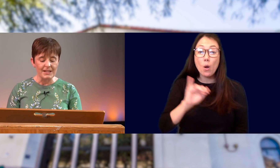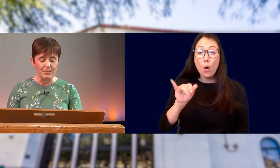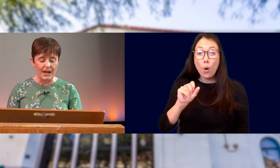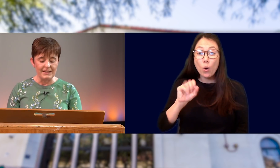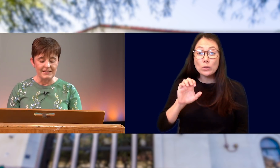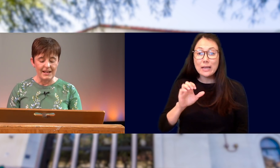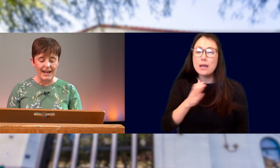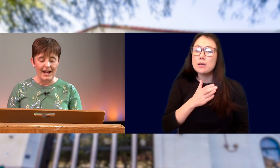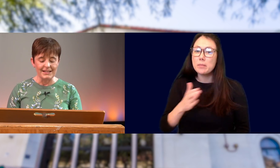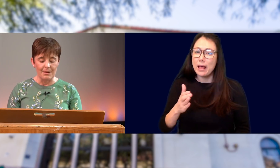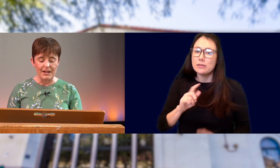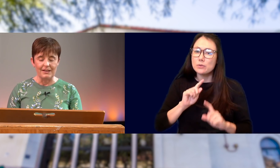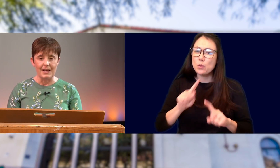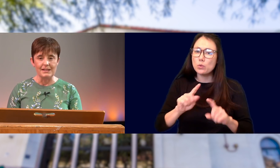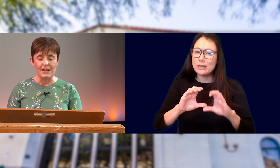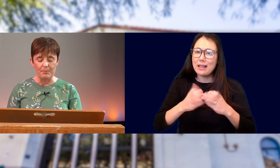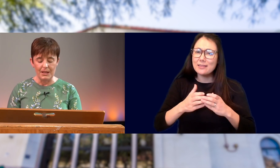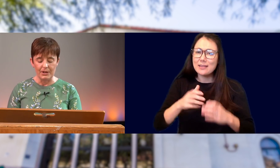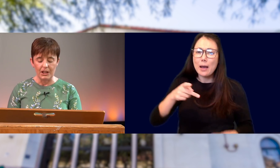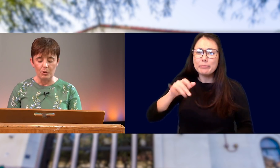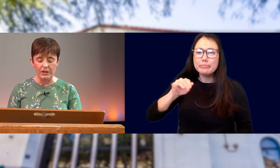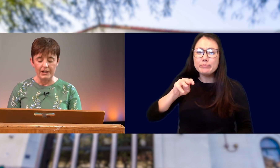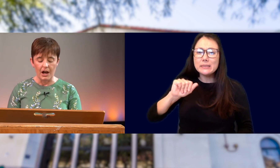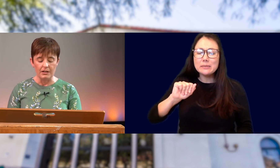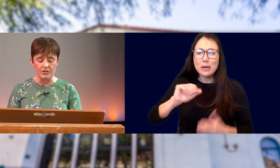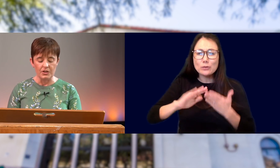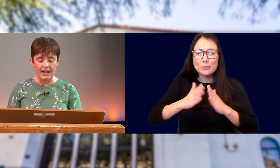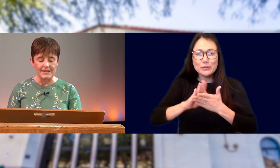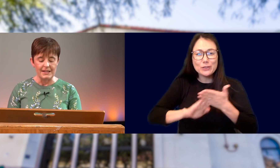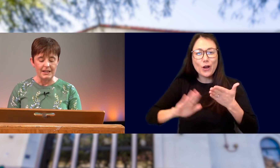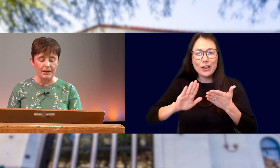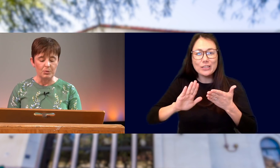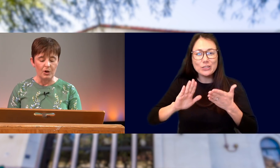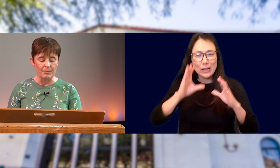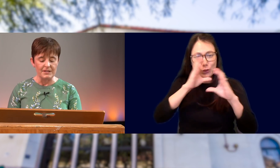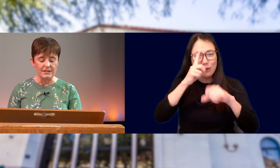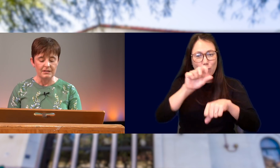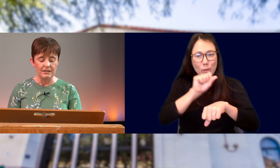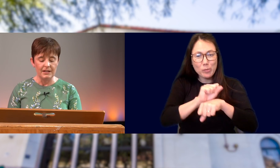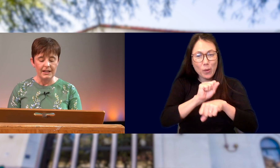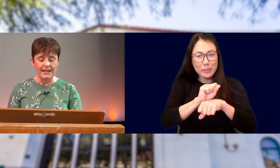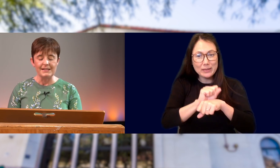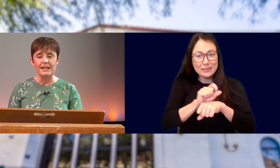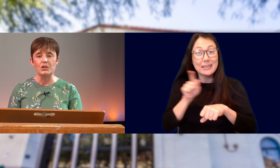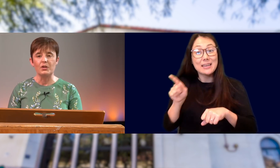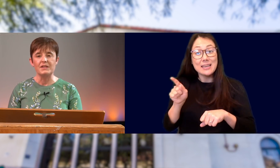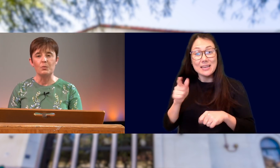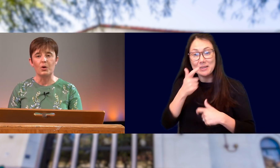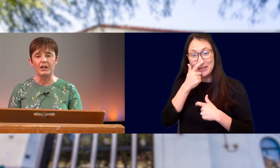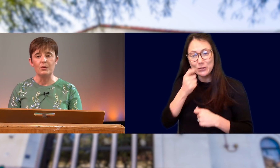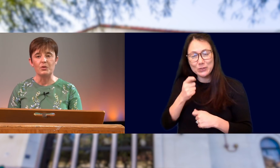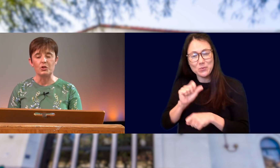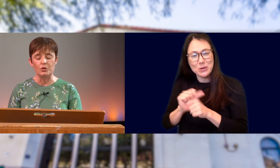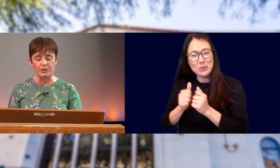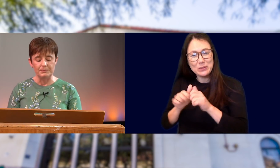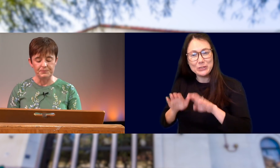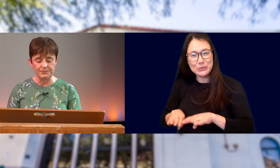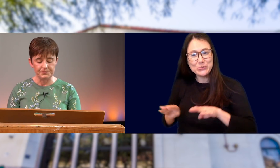JOSE IS PLANNING TO TAKE ACADEMIC CLASSES AT PIMA COMMUNITY COLLEGE AND SEEKING EMPLOYMENT. HE HAS AN INTEREST IN WORKING WITH CHILDREN.